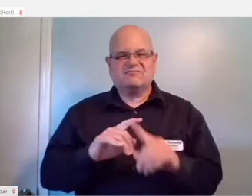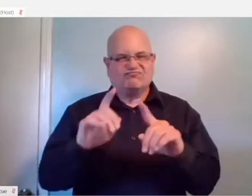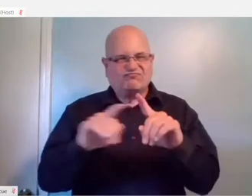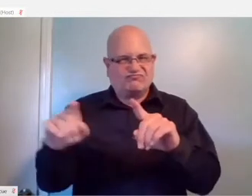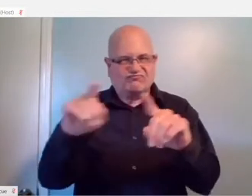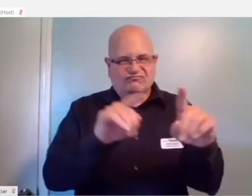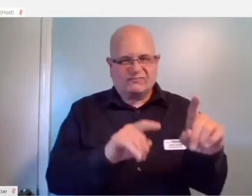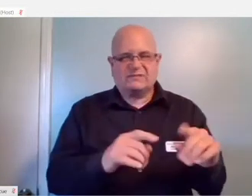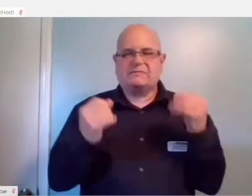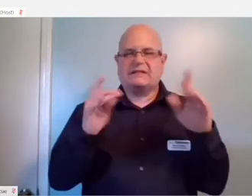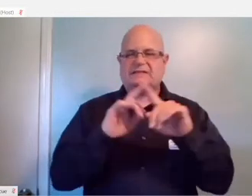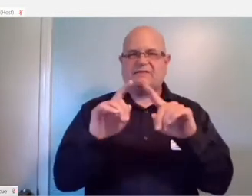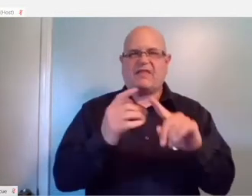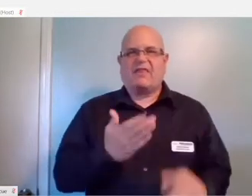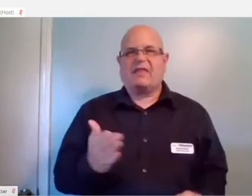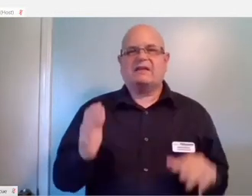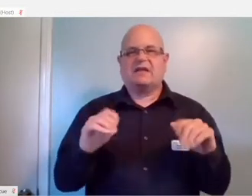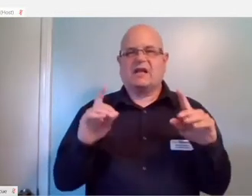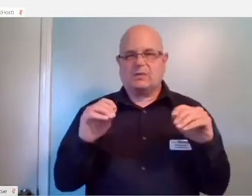There's so many different things you can do with them.